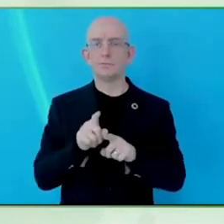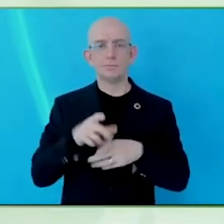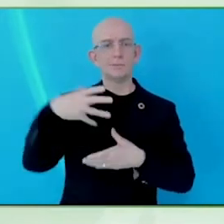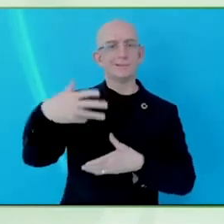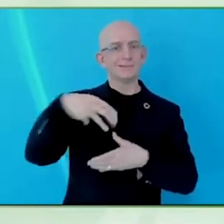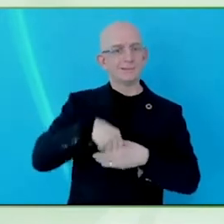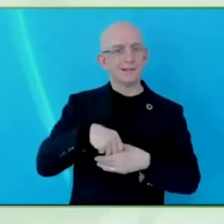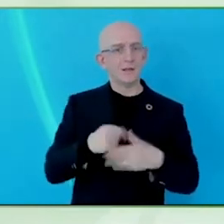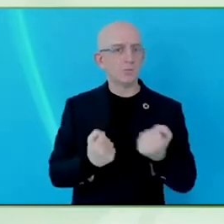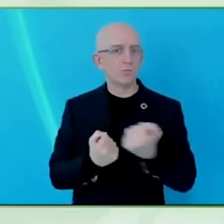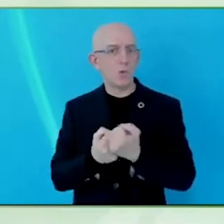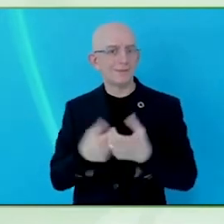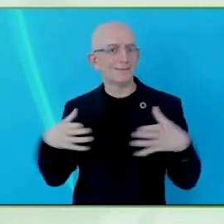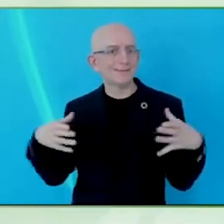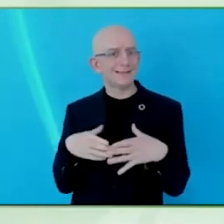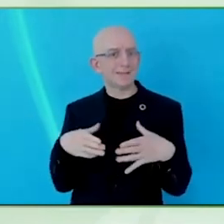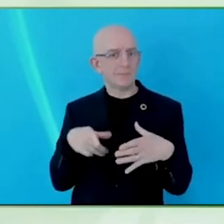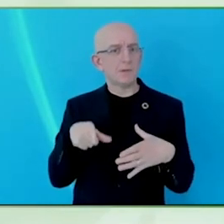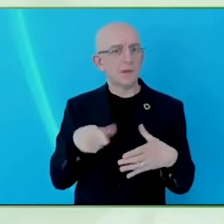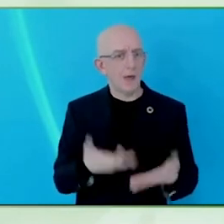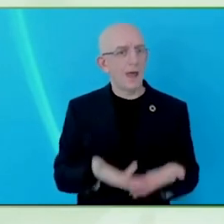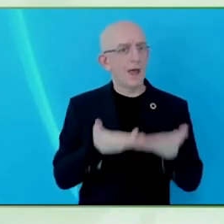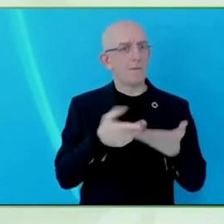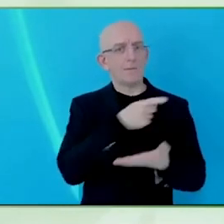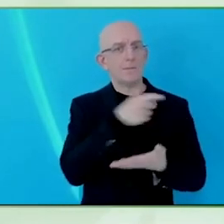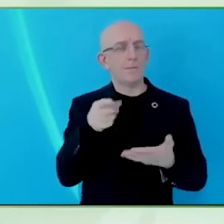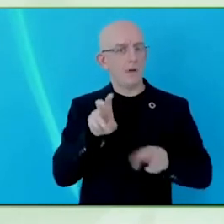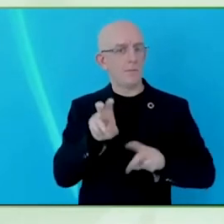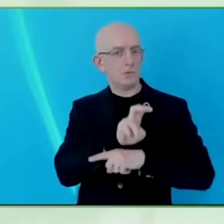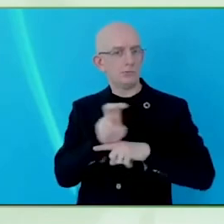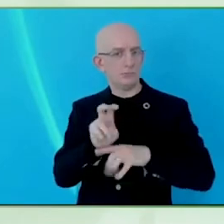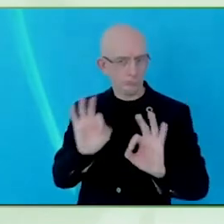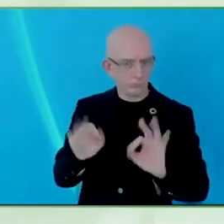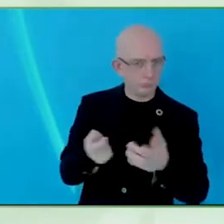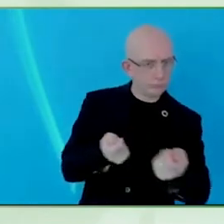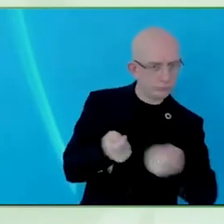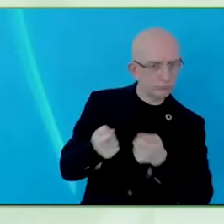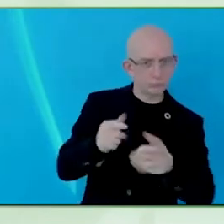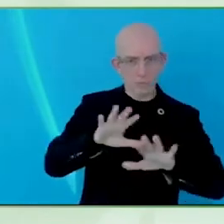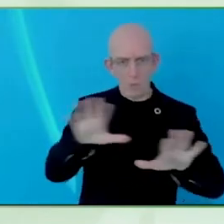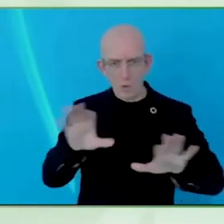providing text really we have nature we have got that support framework there.